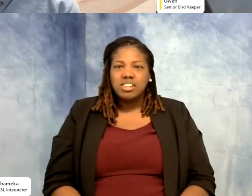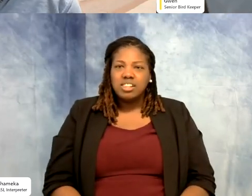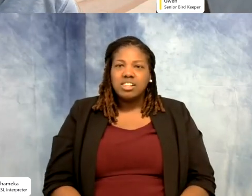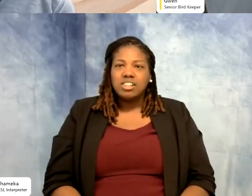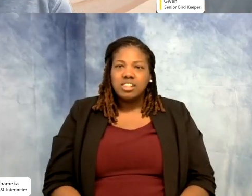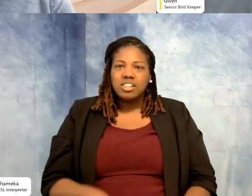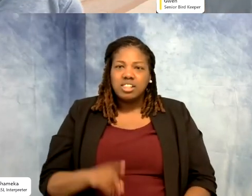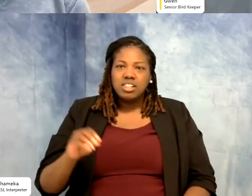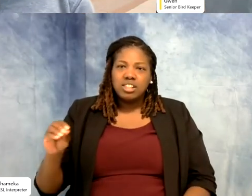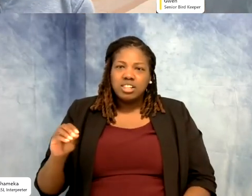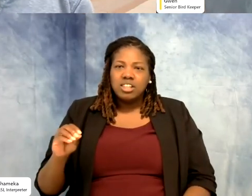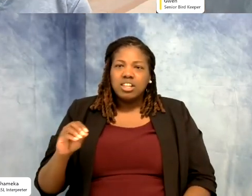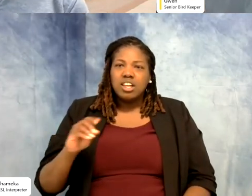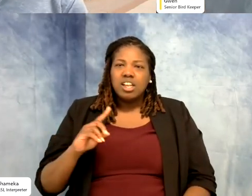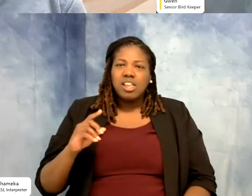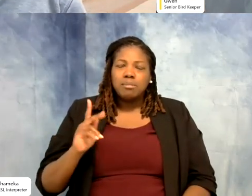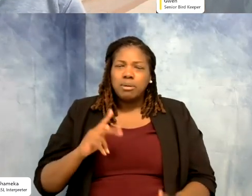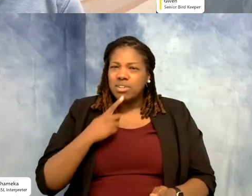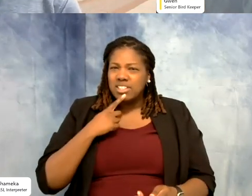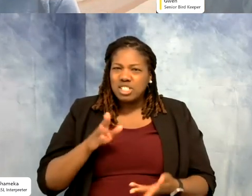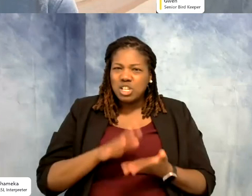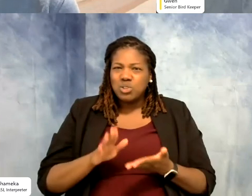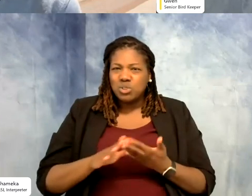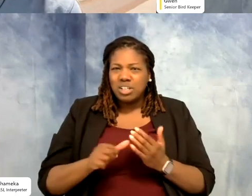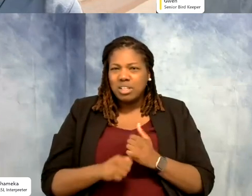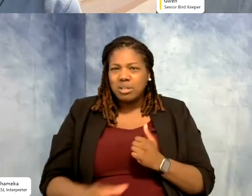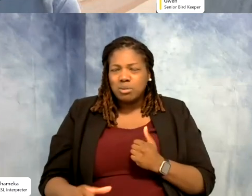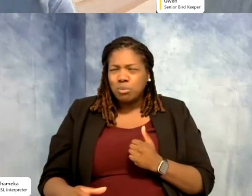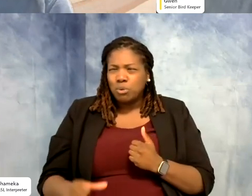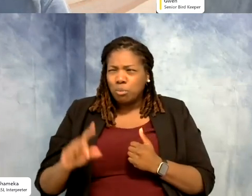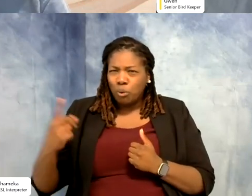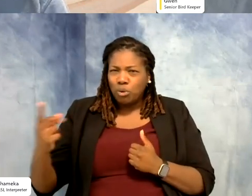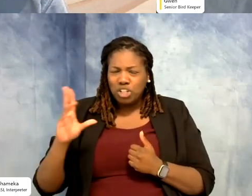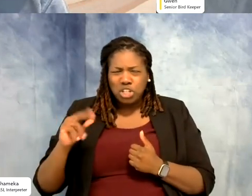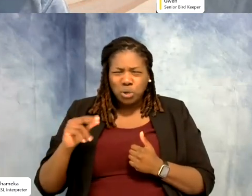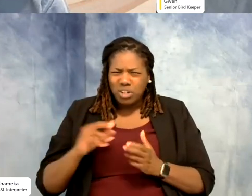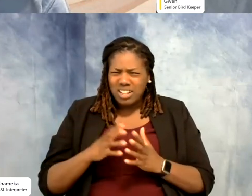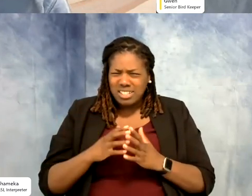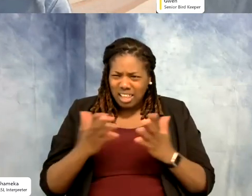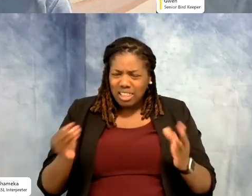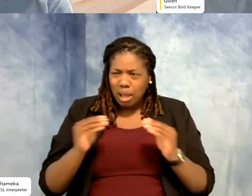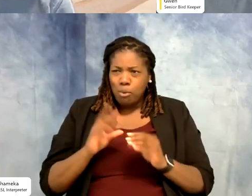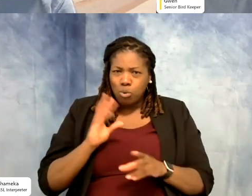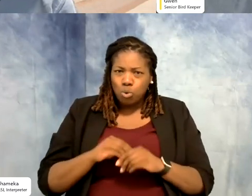poop scooper" I'm like you have no idea what it takes to be a zookeeper.